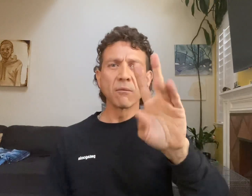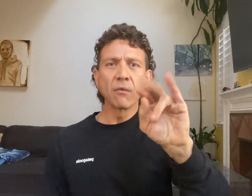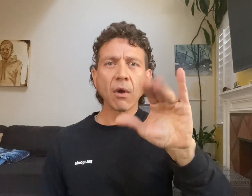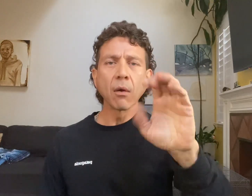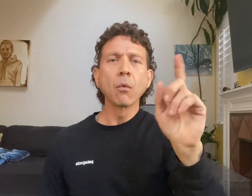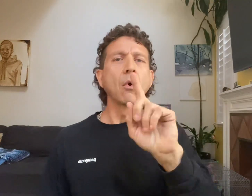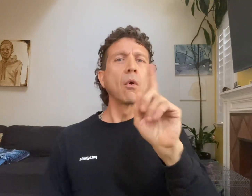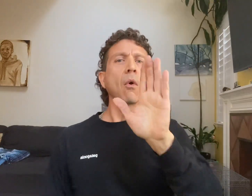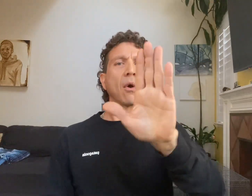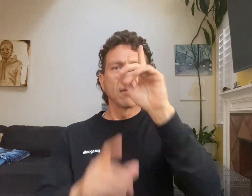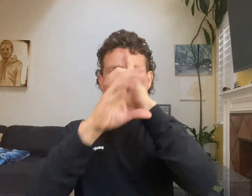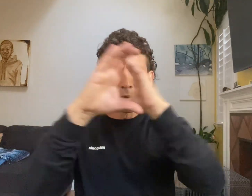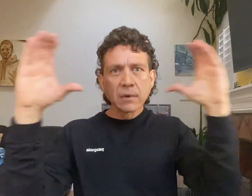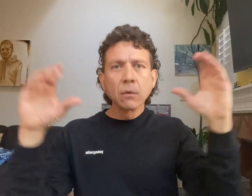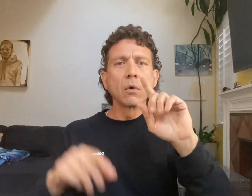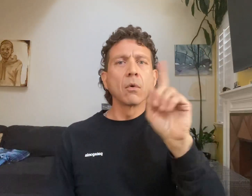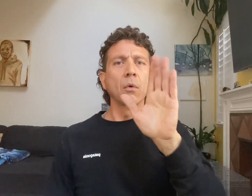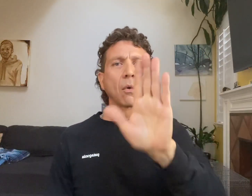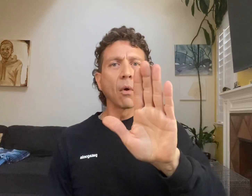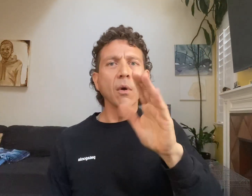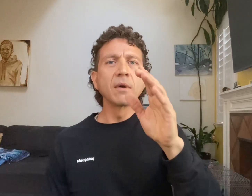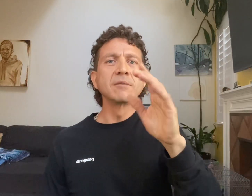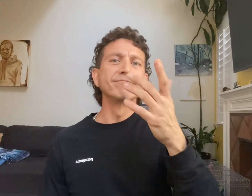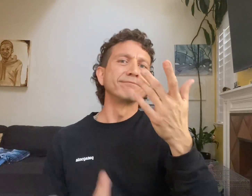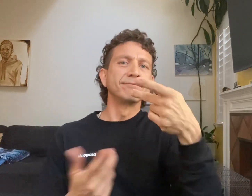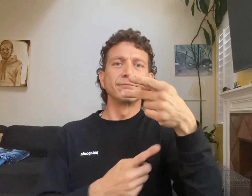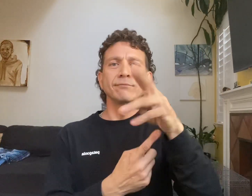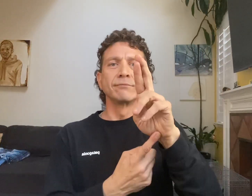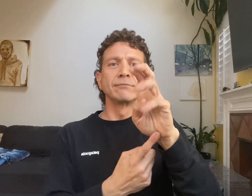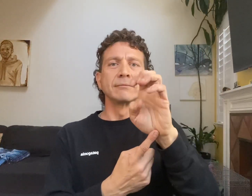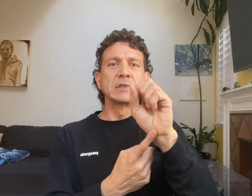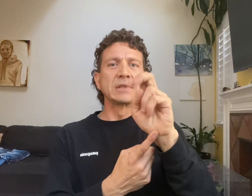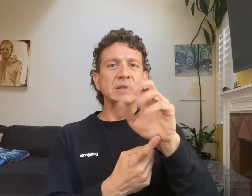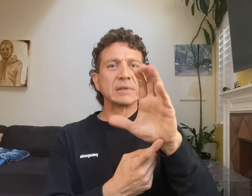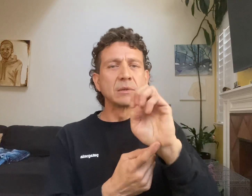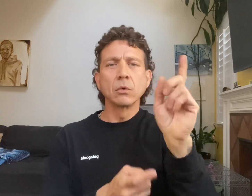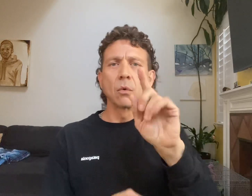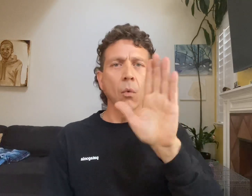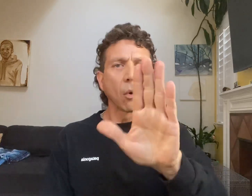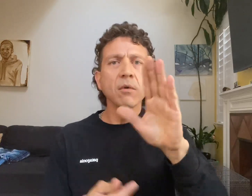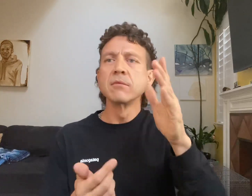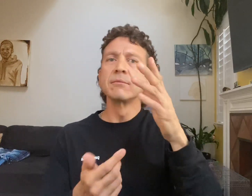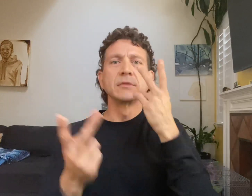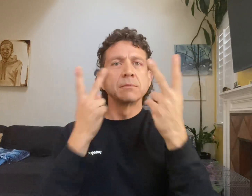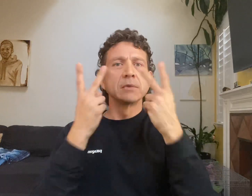therefore; where is your voice? your visionary? where is your presence to the CSD Fremont community